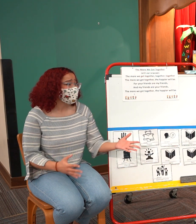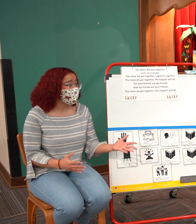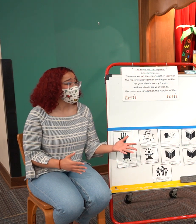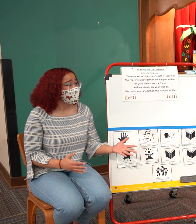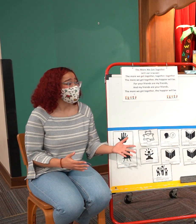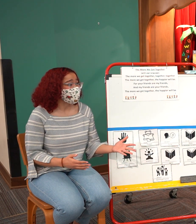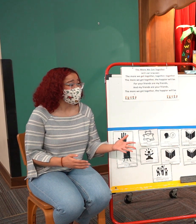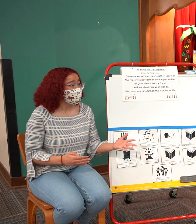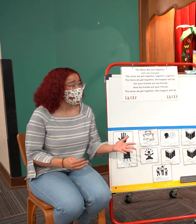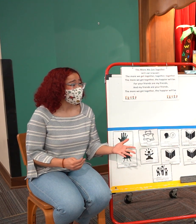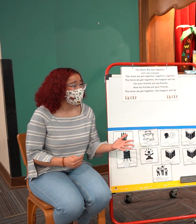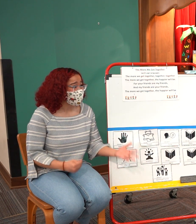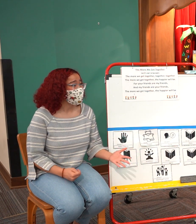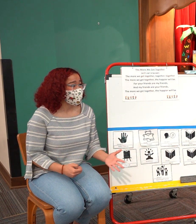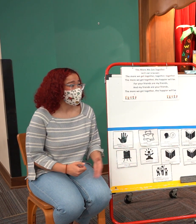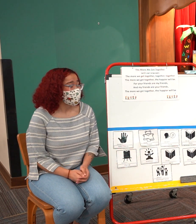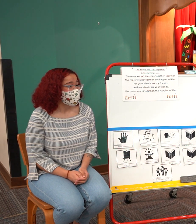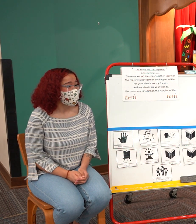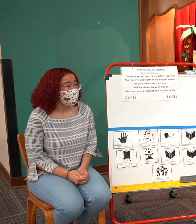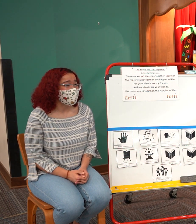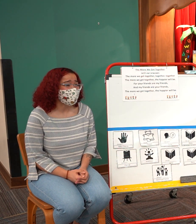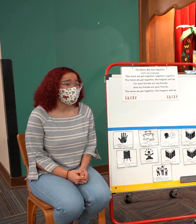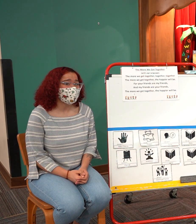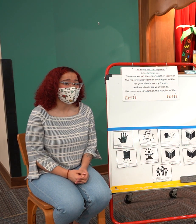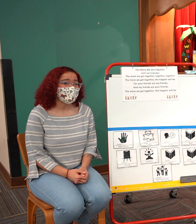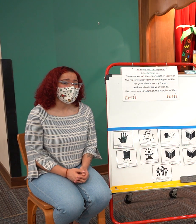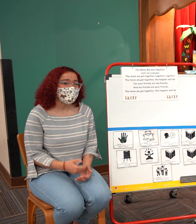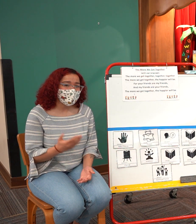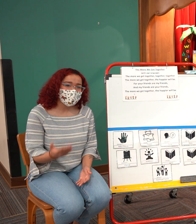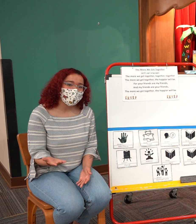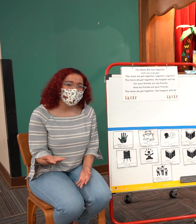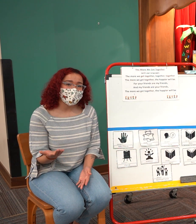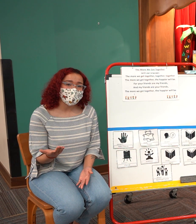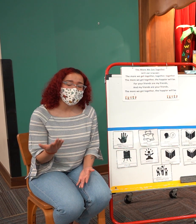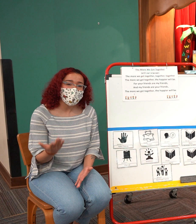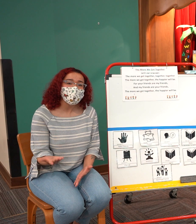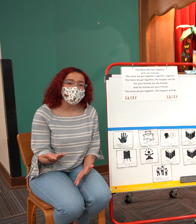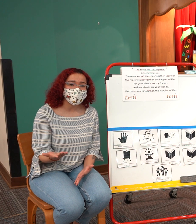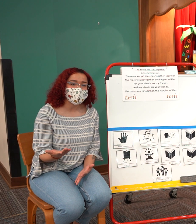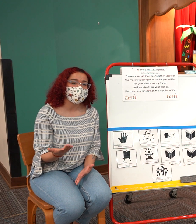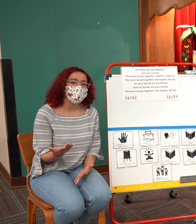great message to share thank you mayor carter and i want you at home story time friends